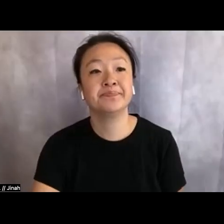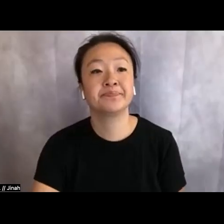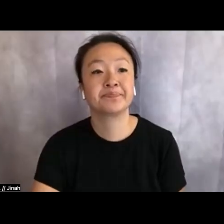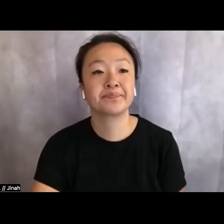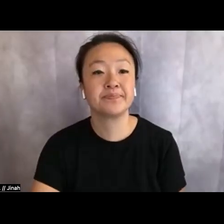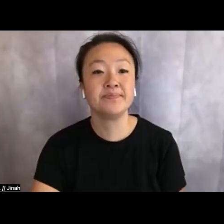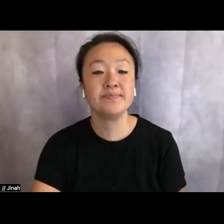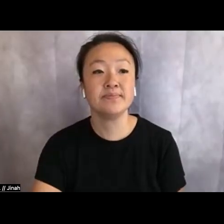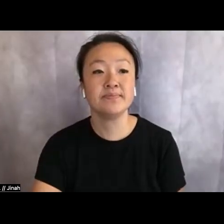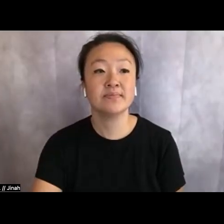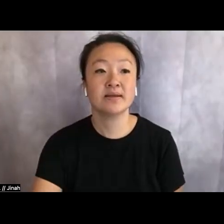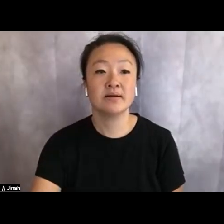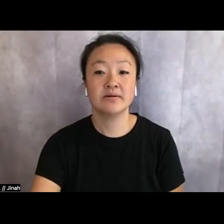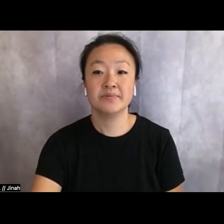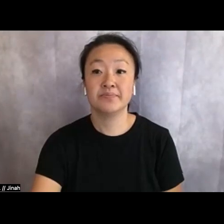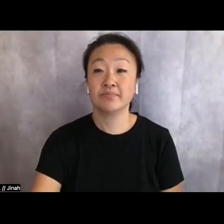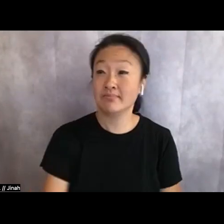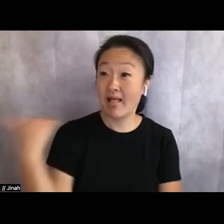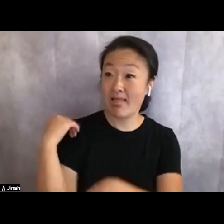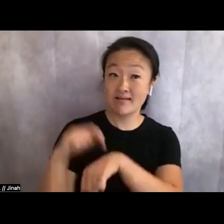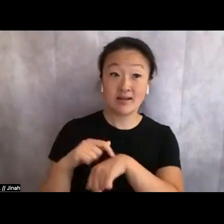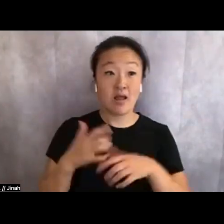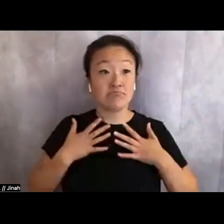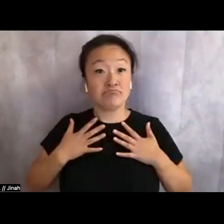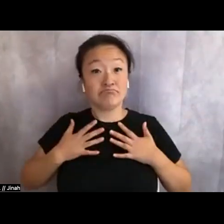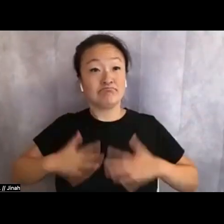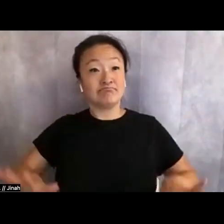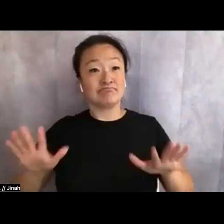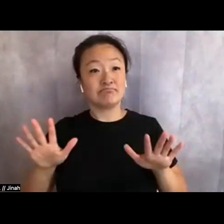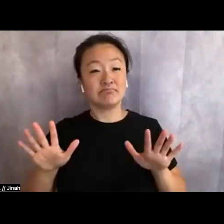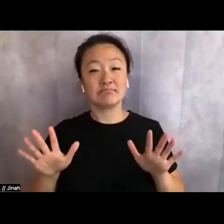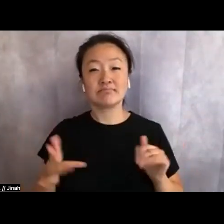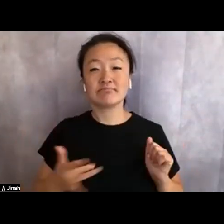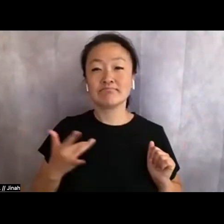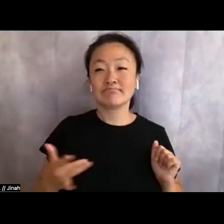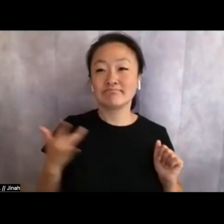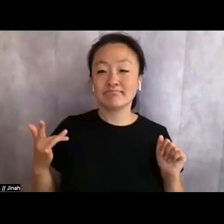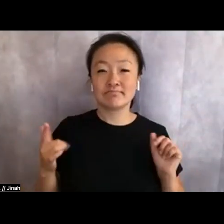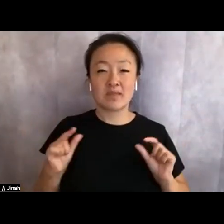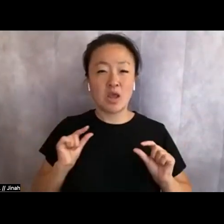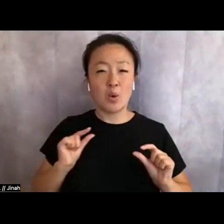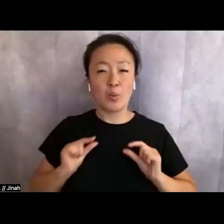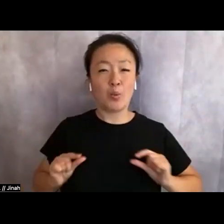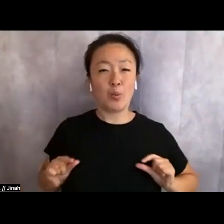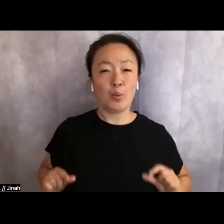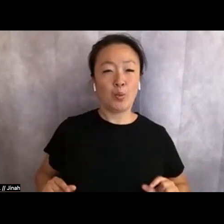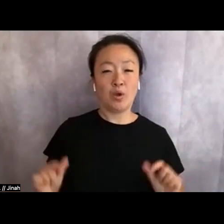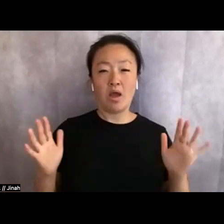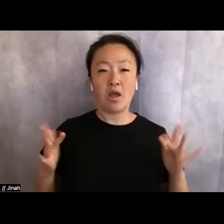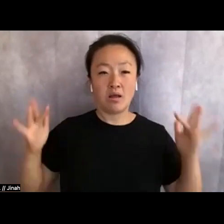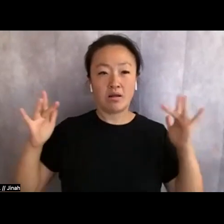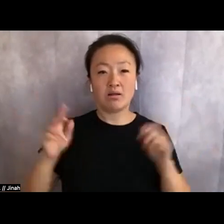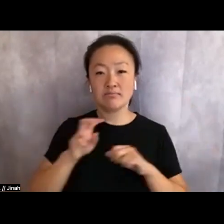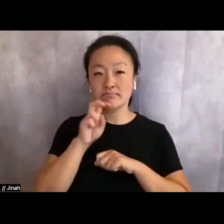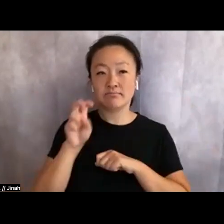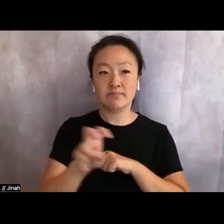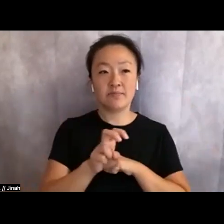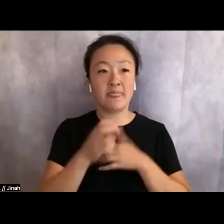The last time he wore a dress, he felt sequins were snake,blood of an artery rippled, or was it